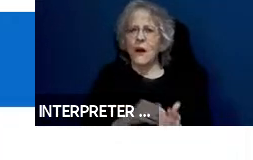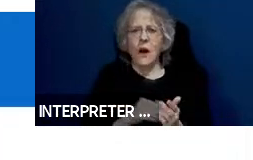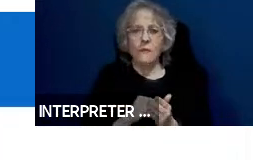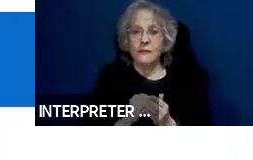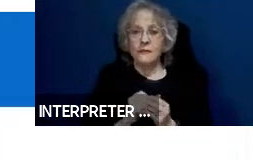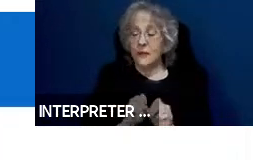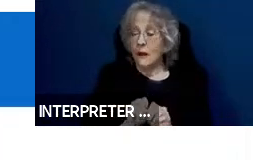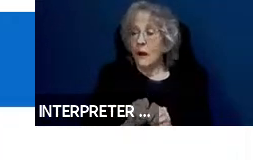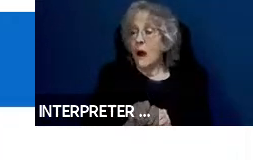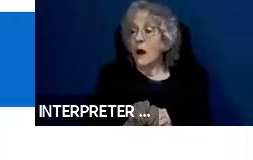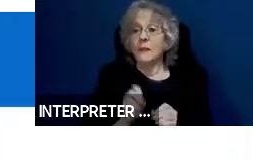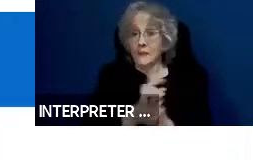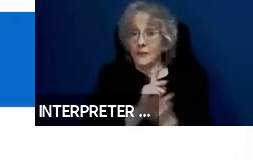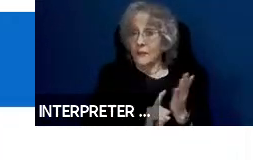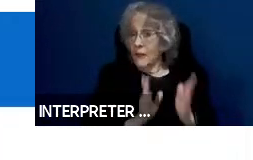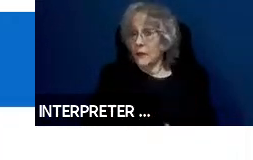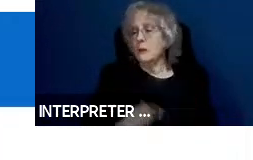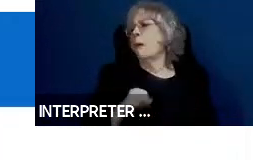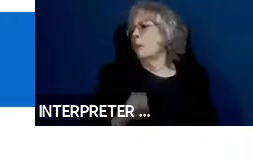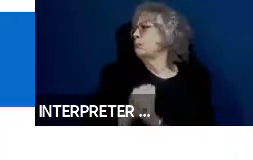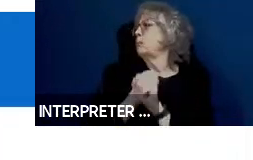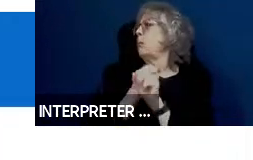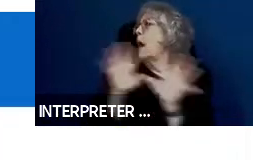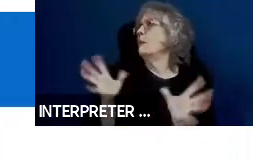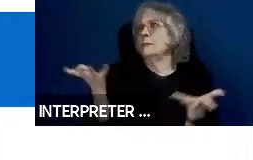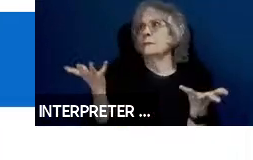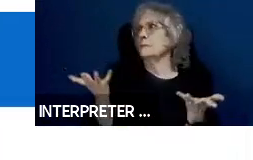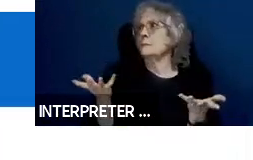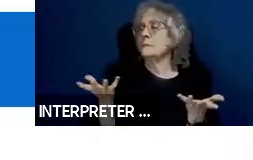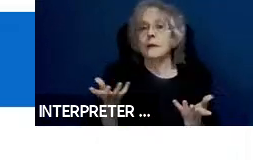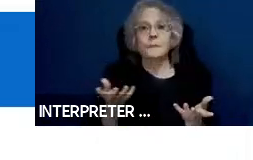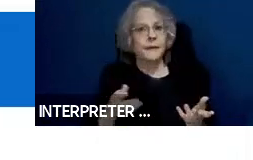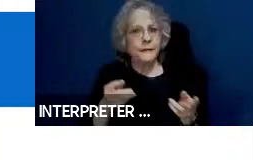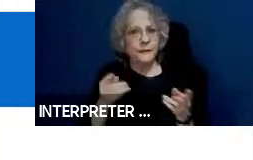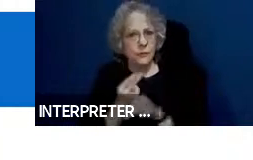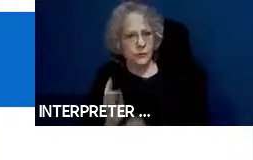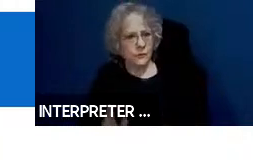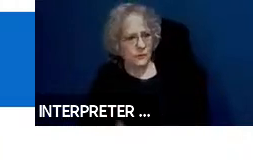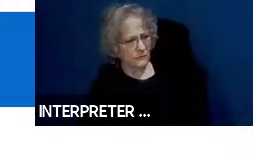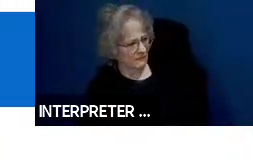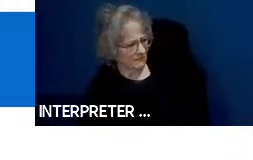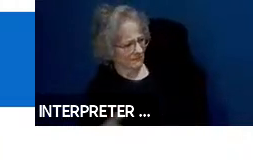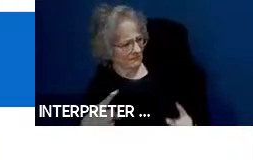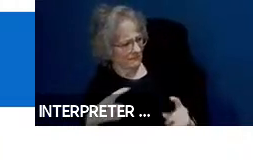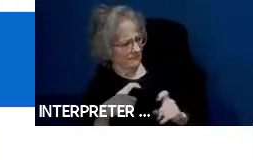designer and completely oblivious to the user, and many people can't read a map to save their soul.